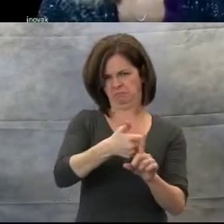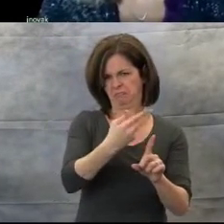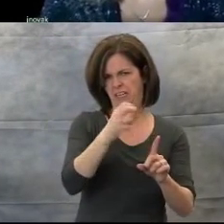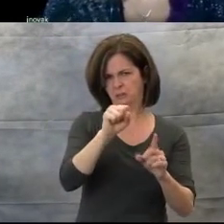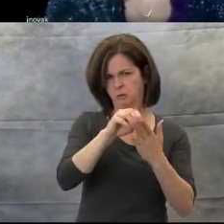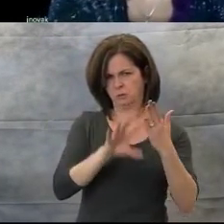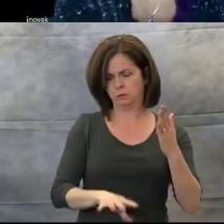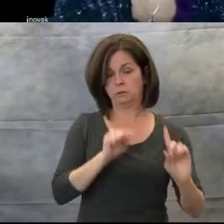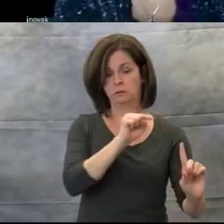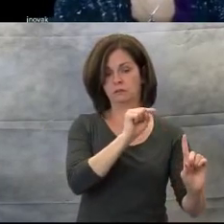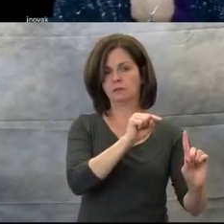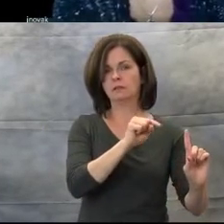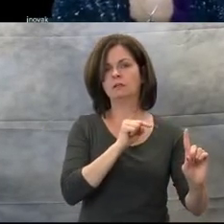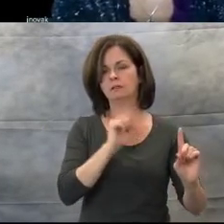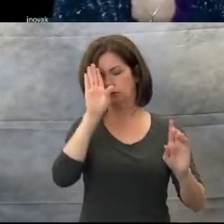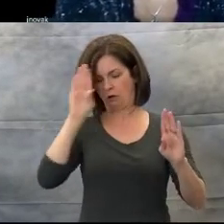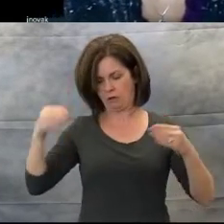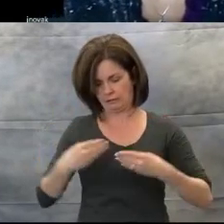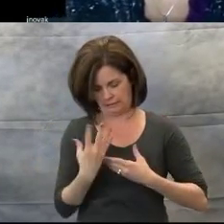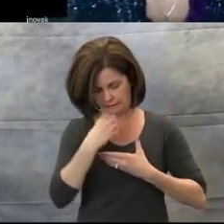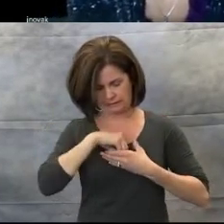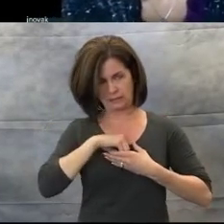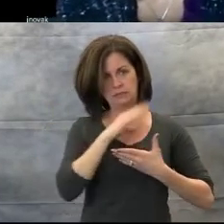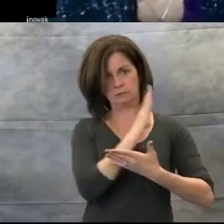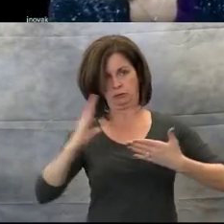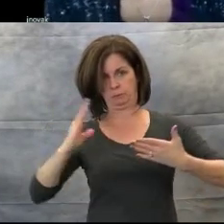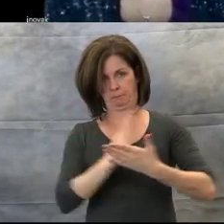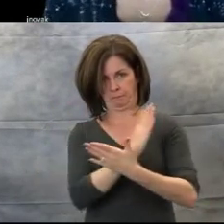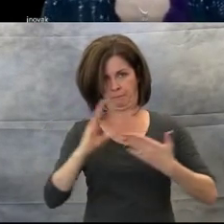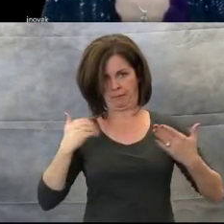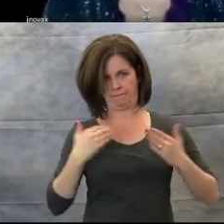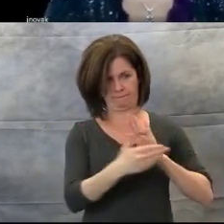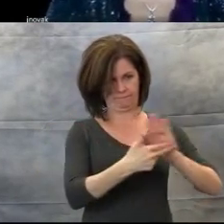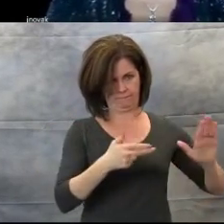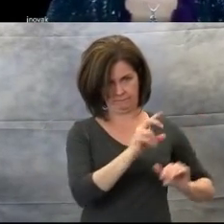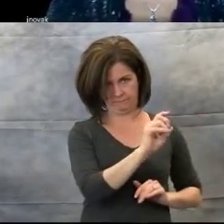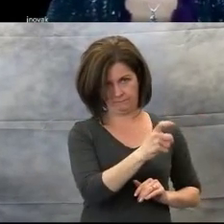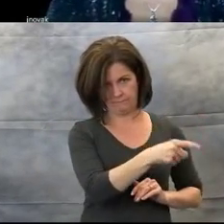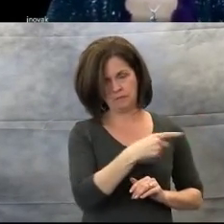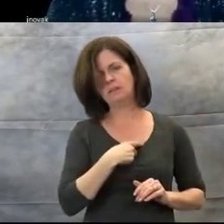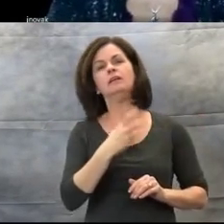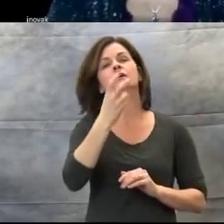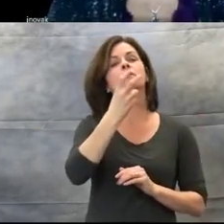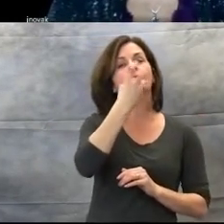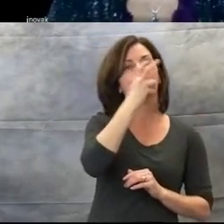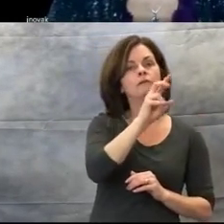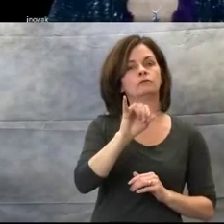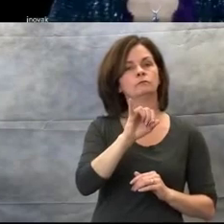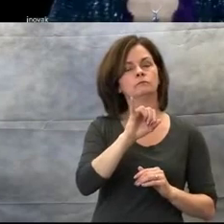and he was blind visually impaired.